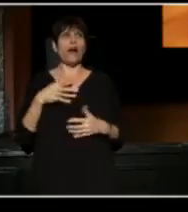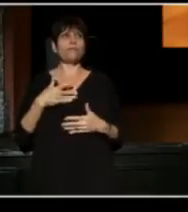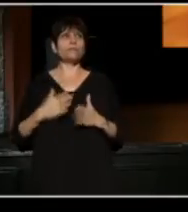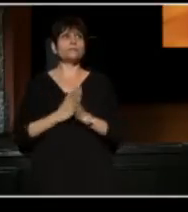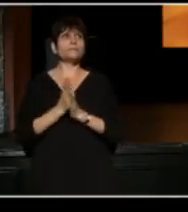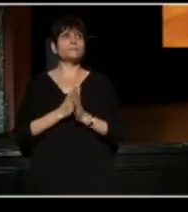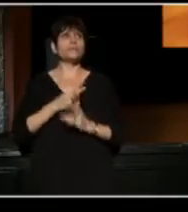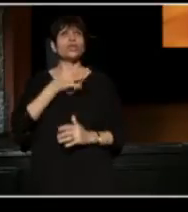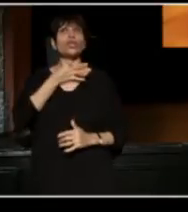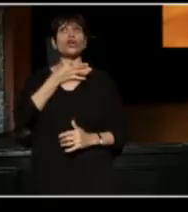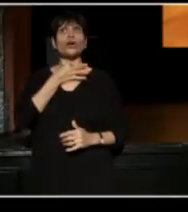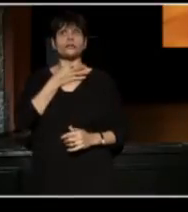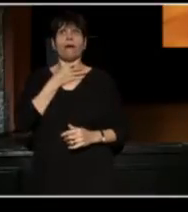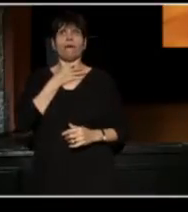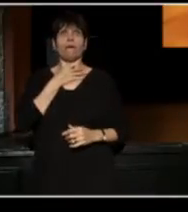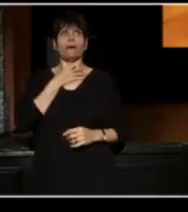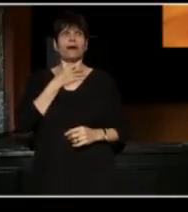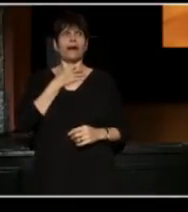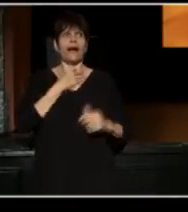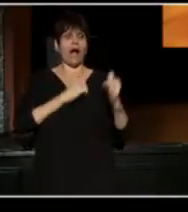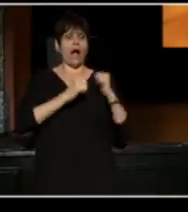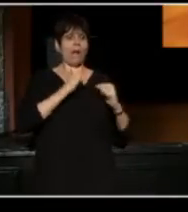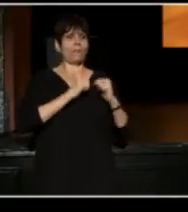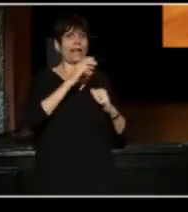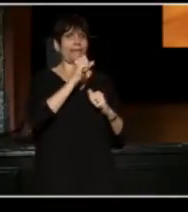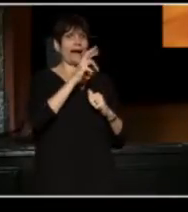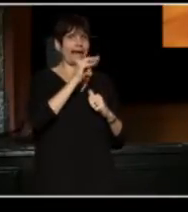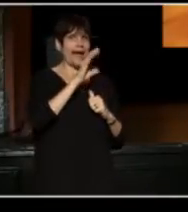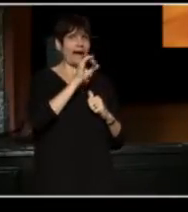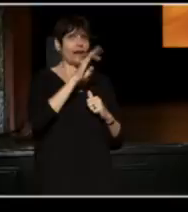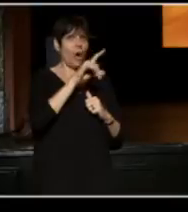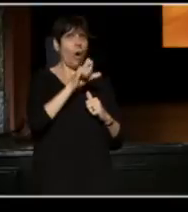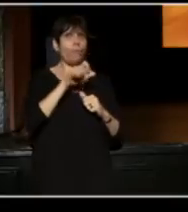you may encounter a play by Eric Kobol, "On a Staircase".